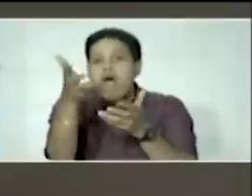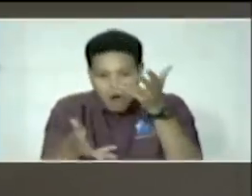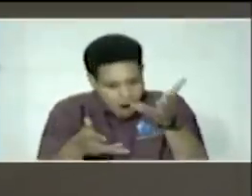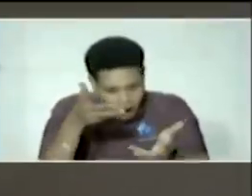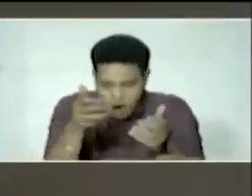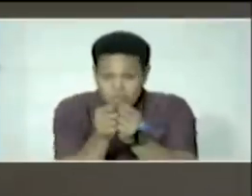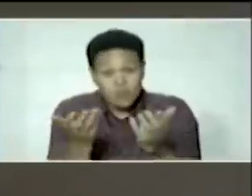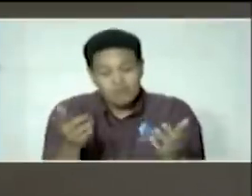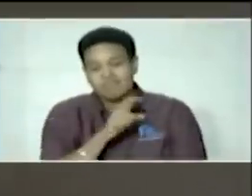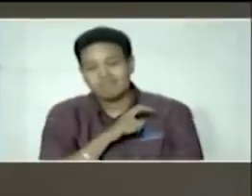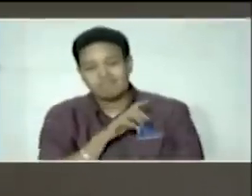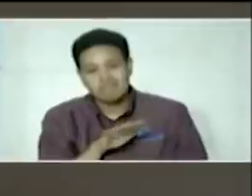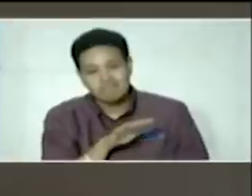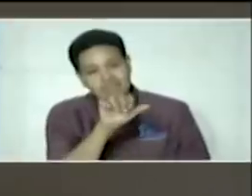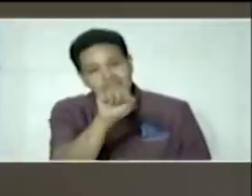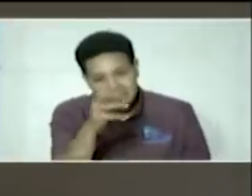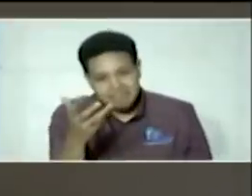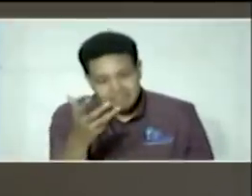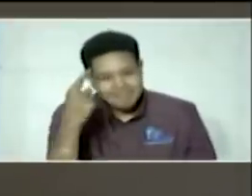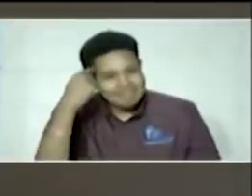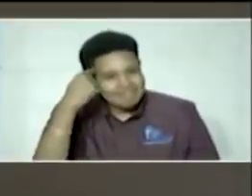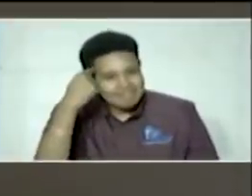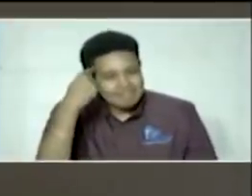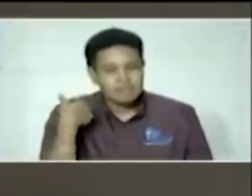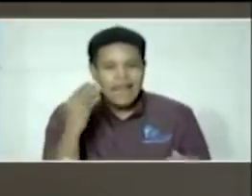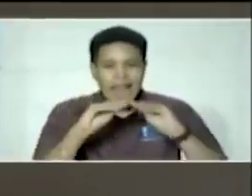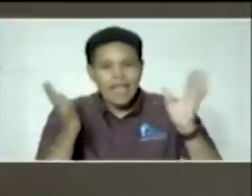with the law and i want to make that clear